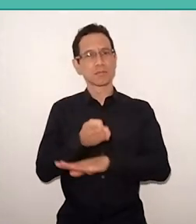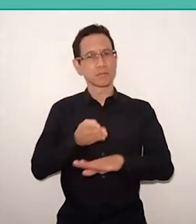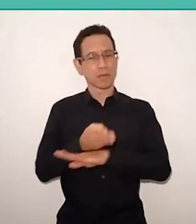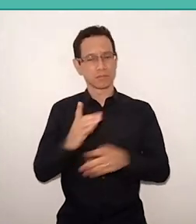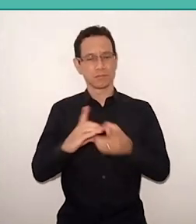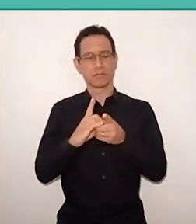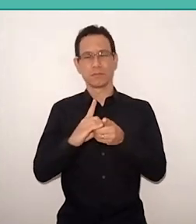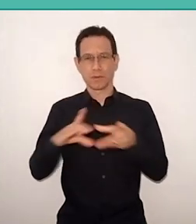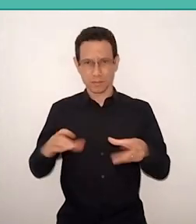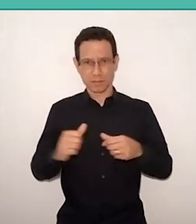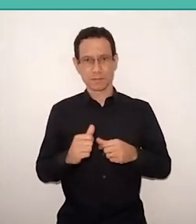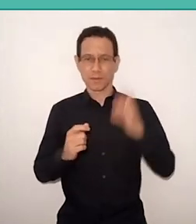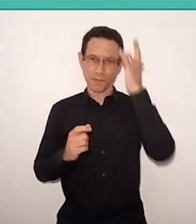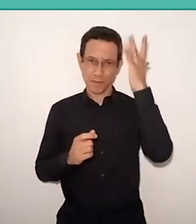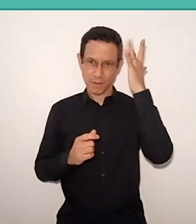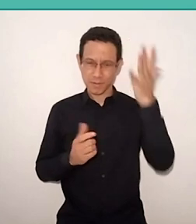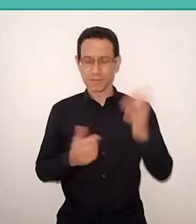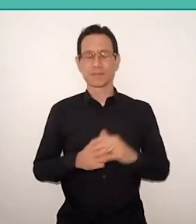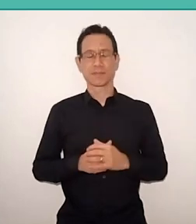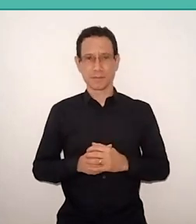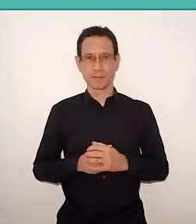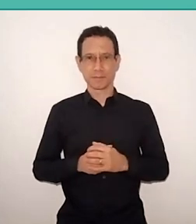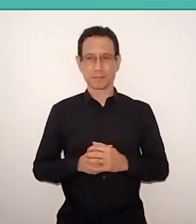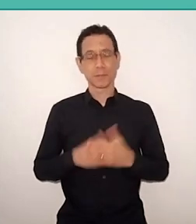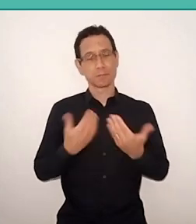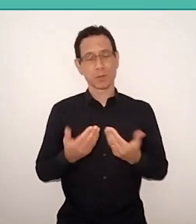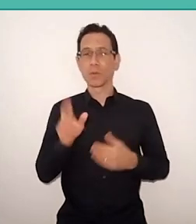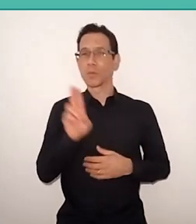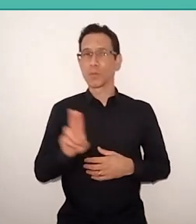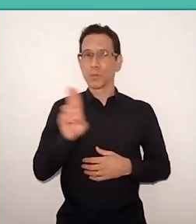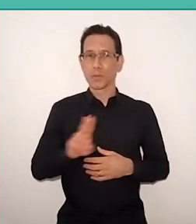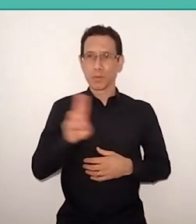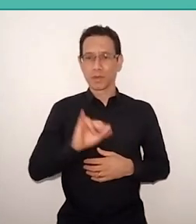facilitation, the use of innovation, technology,